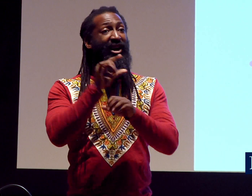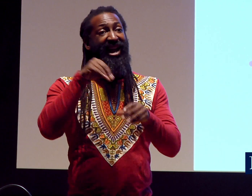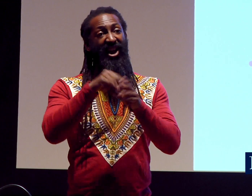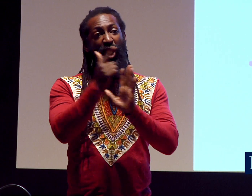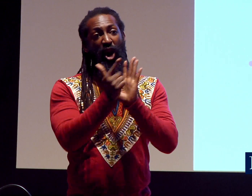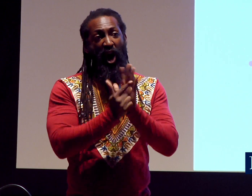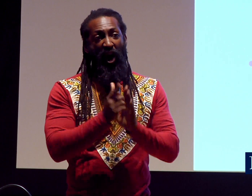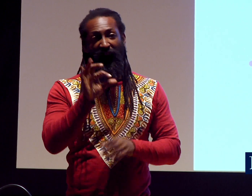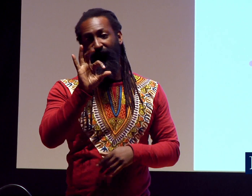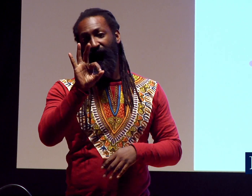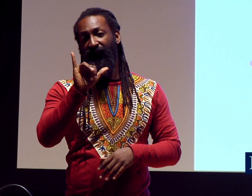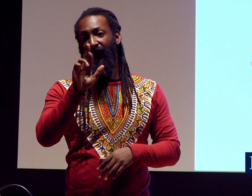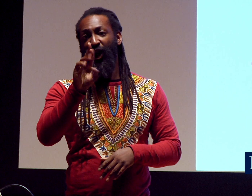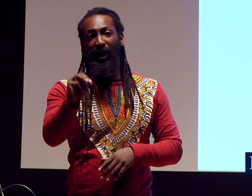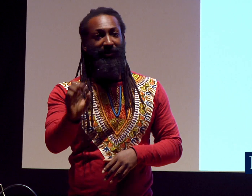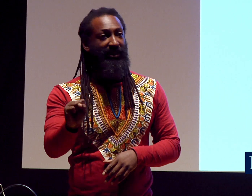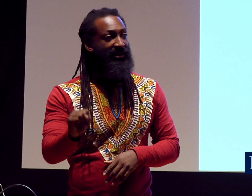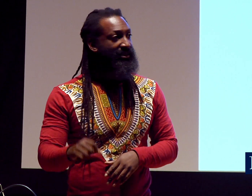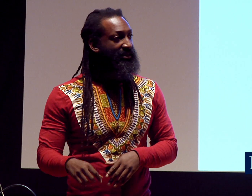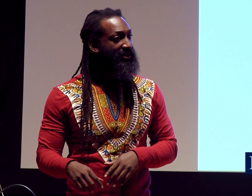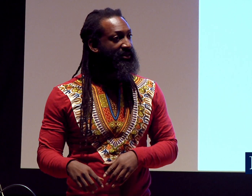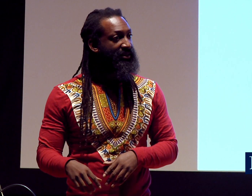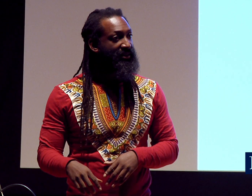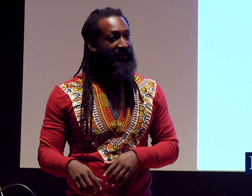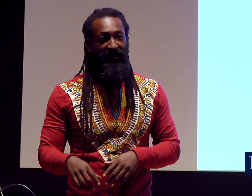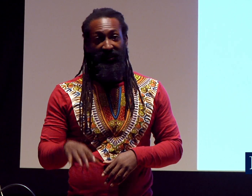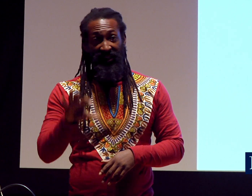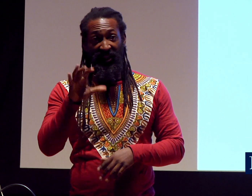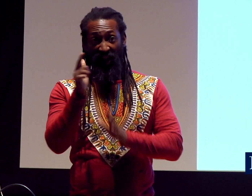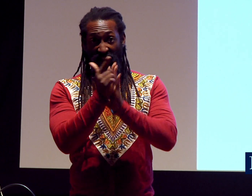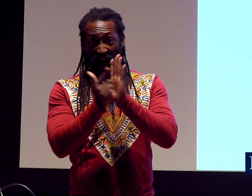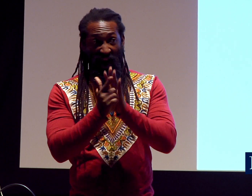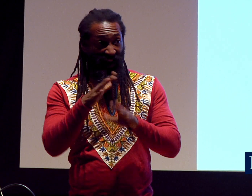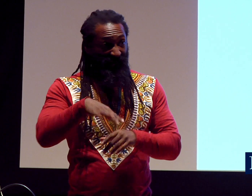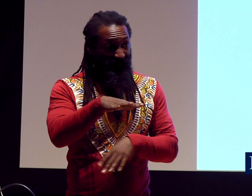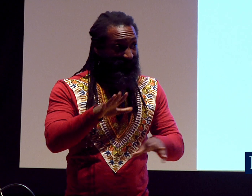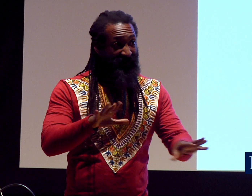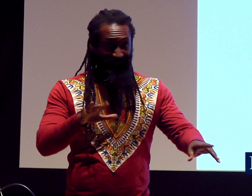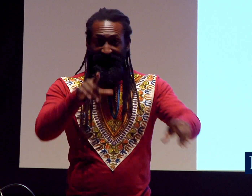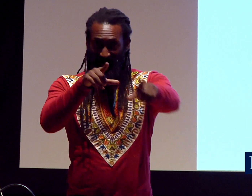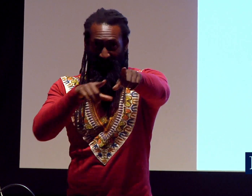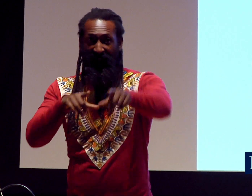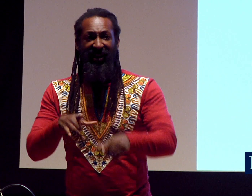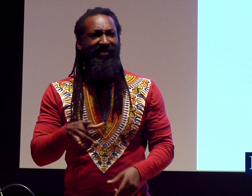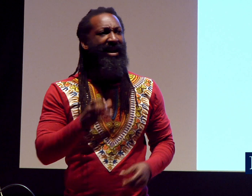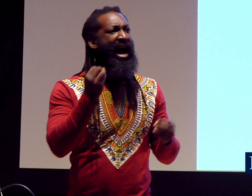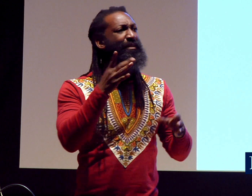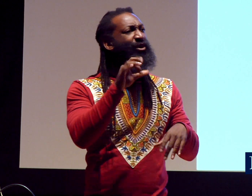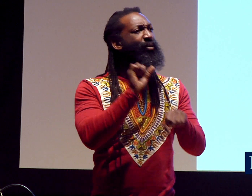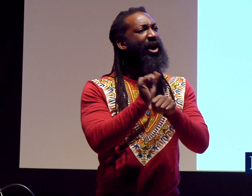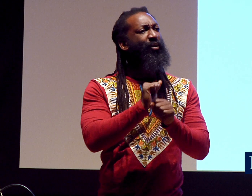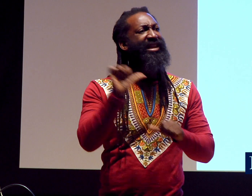How many of you work in a law firm? Like in a legal firm, in the legal field?